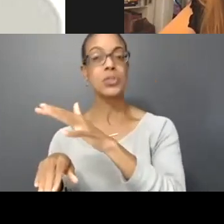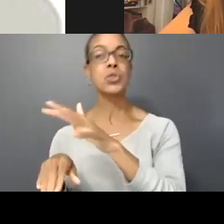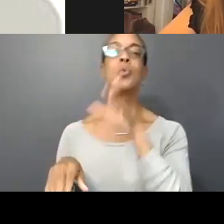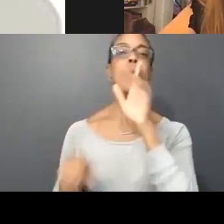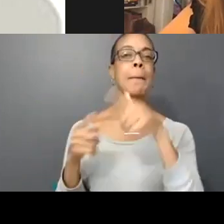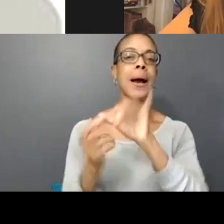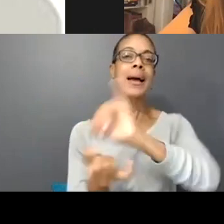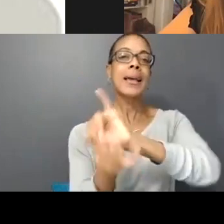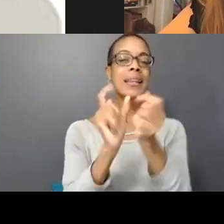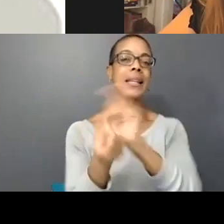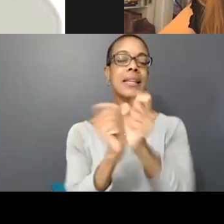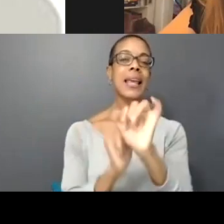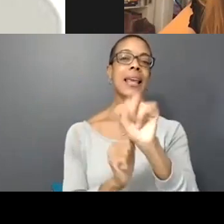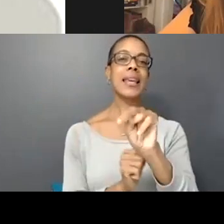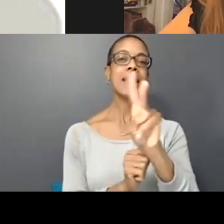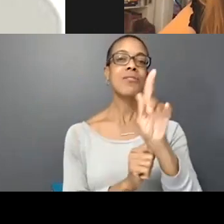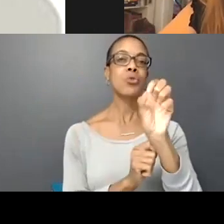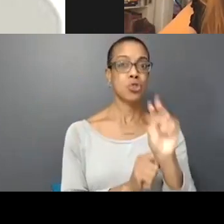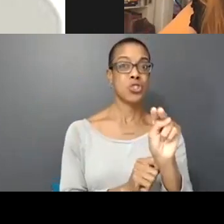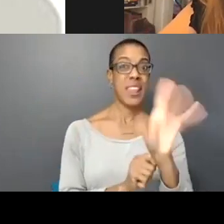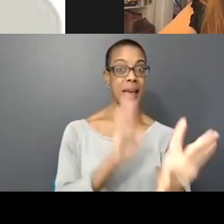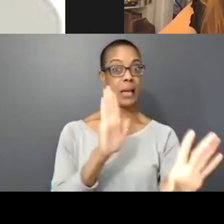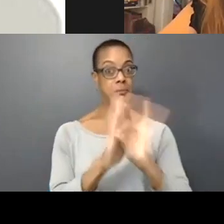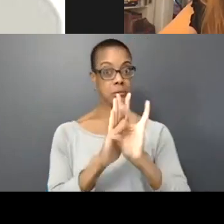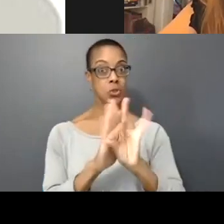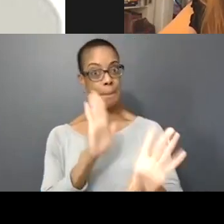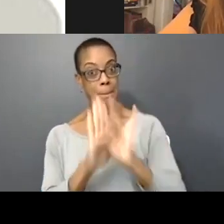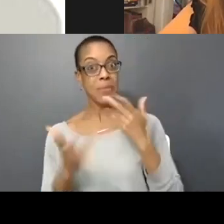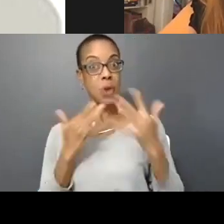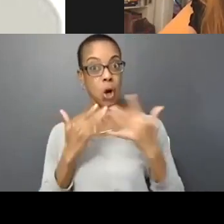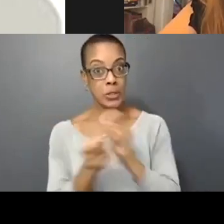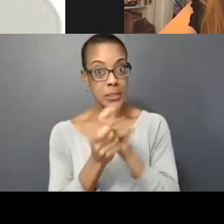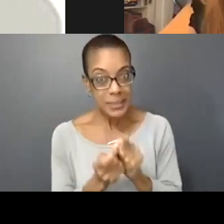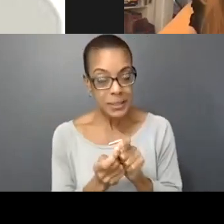was a choice, that yeah, actually my brother and I made that choice